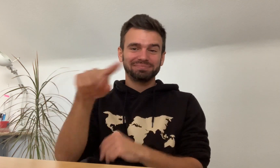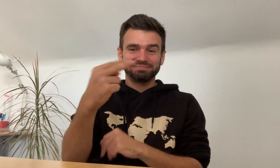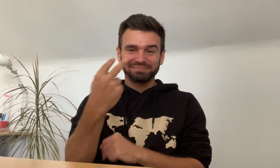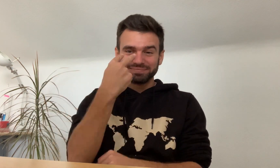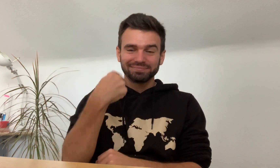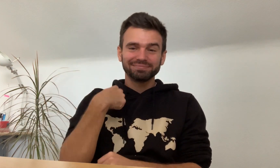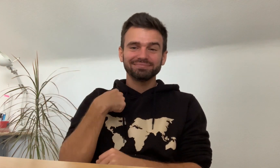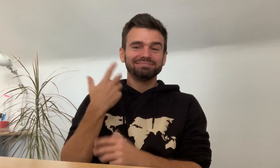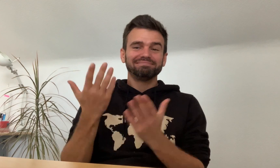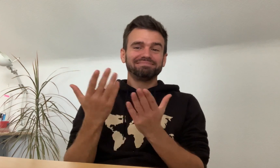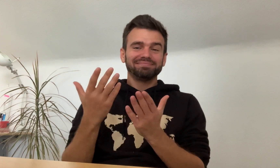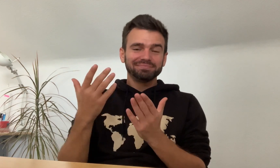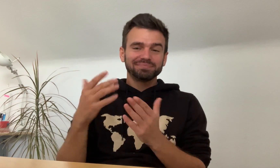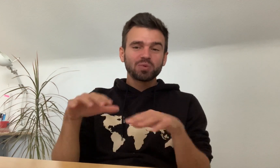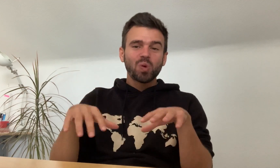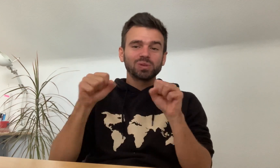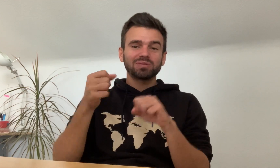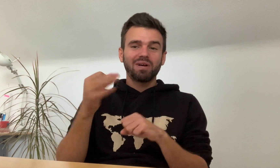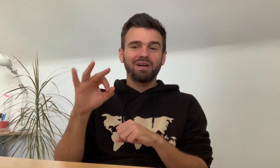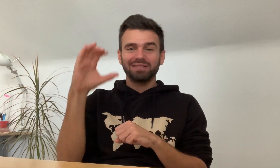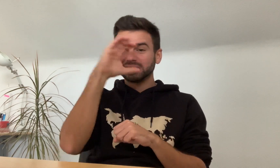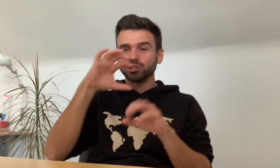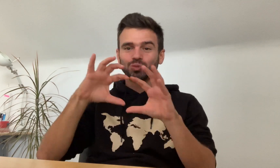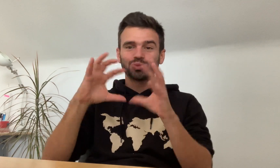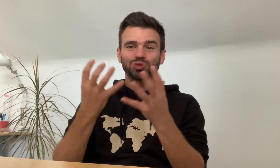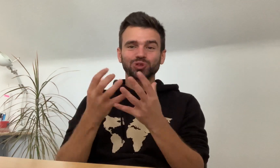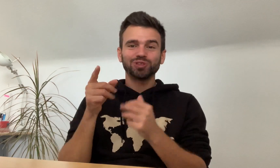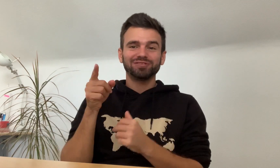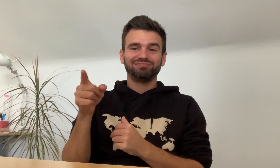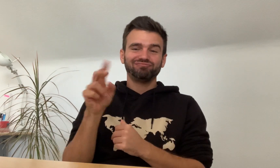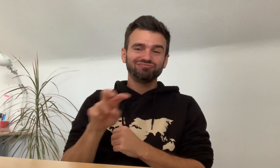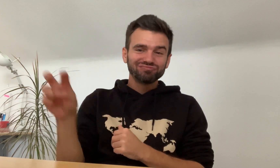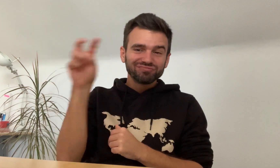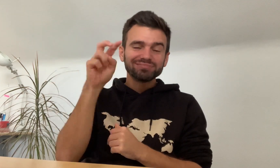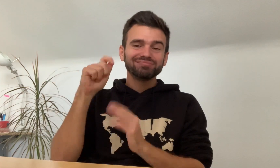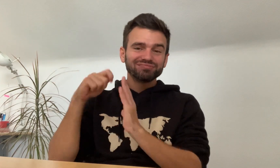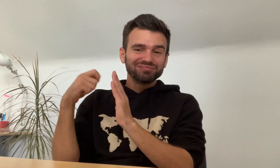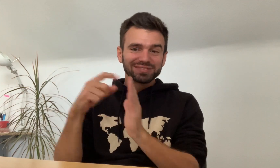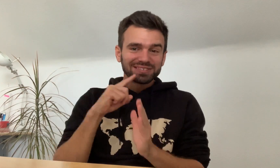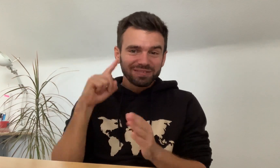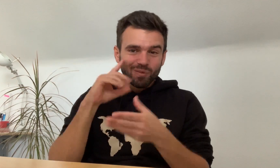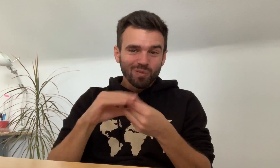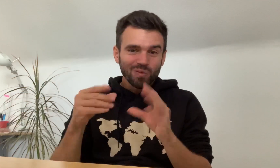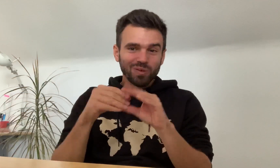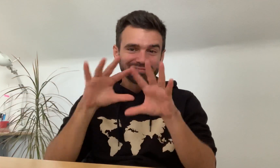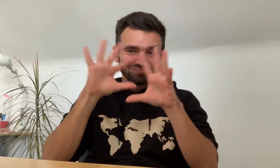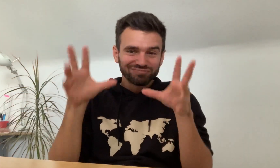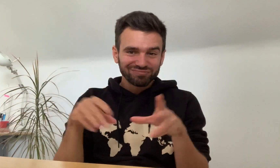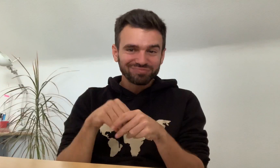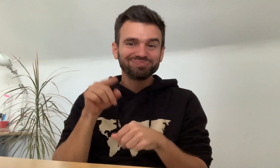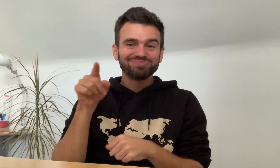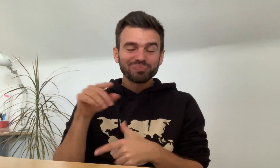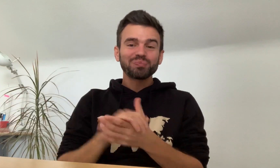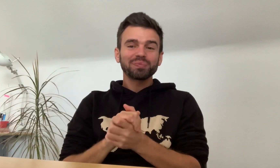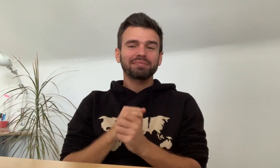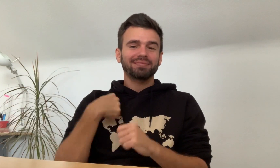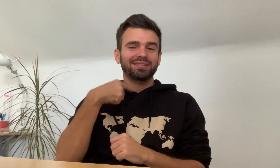You might know me as the host of Seek the World who documents Deaf stories around the world.